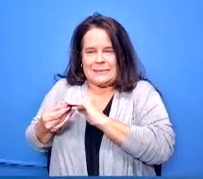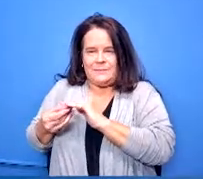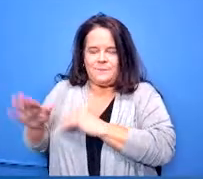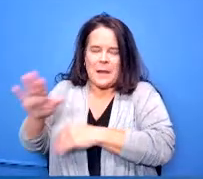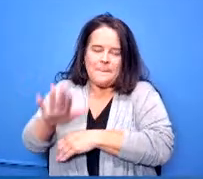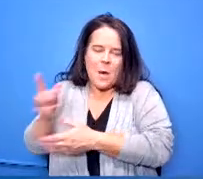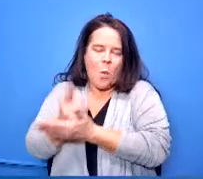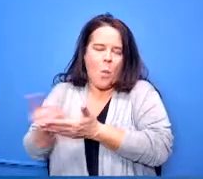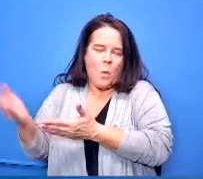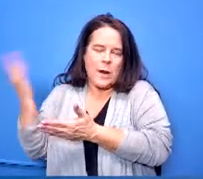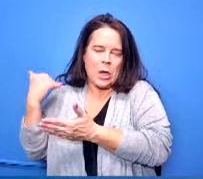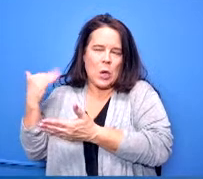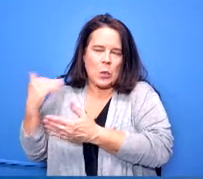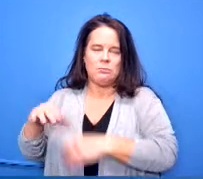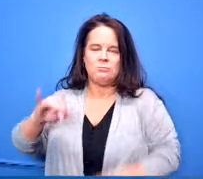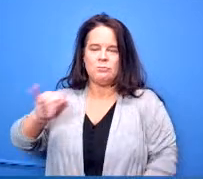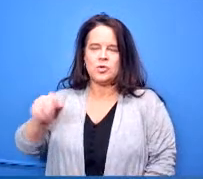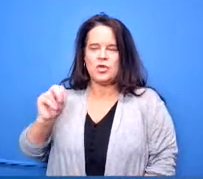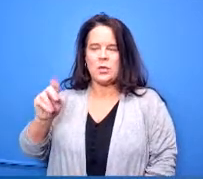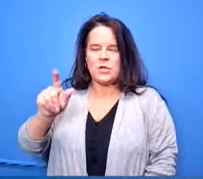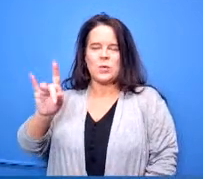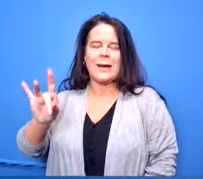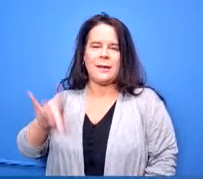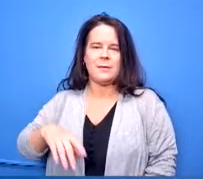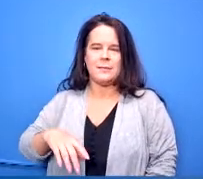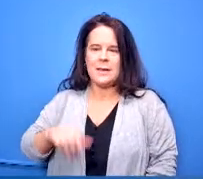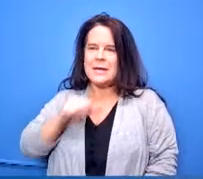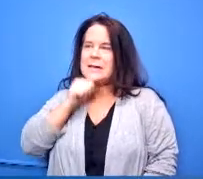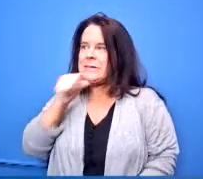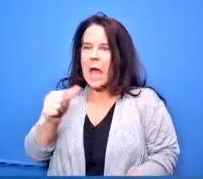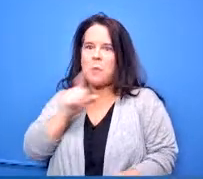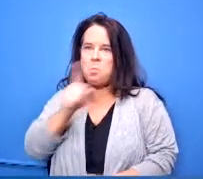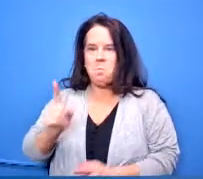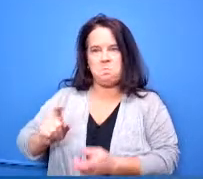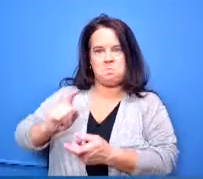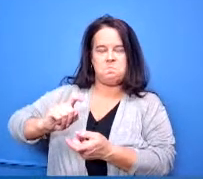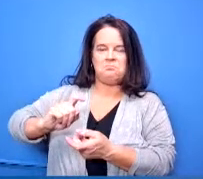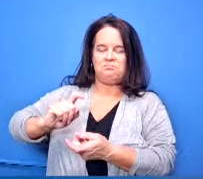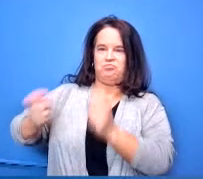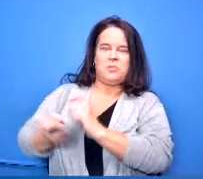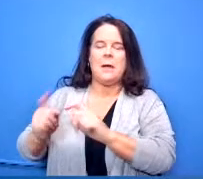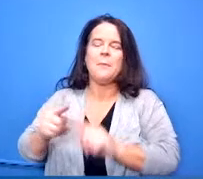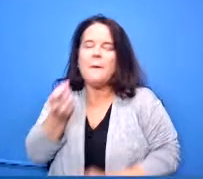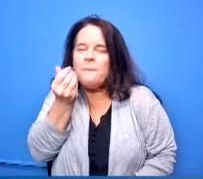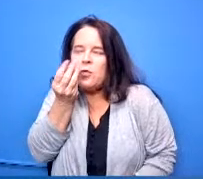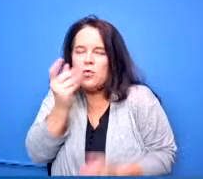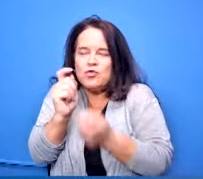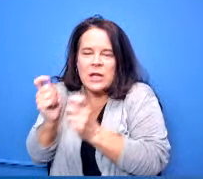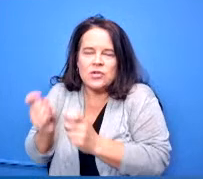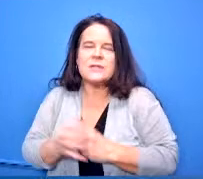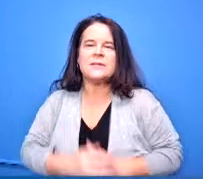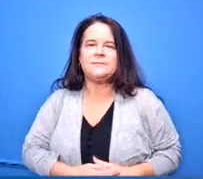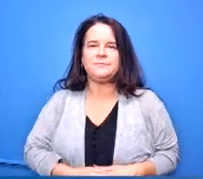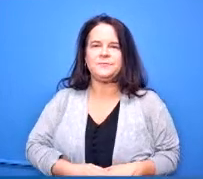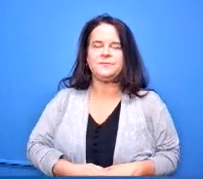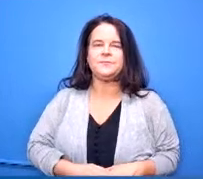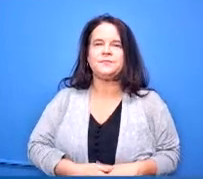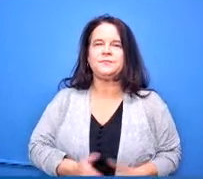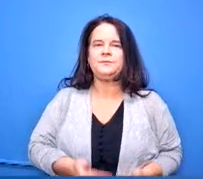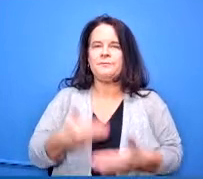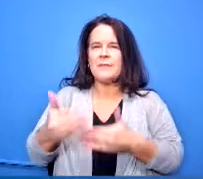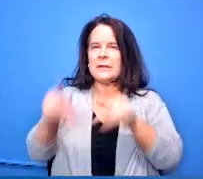on january the 28th not significant changes but a few little tweaks the next slide is a page